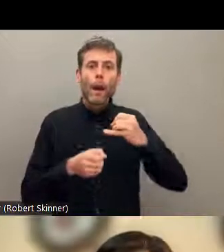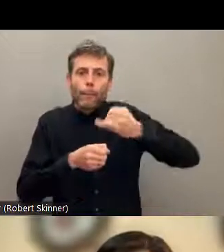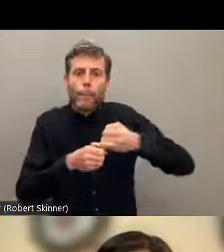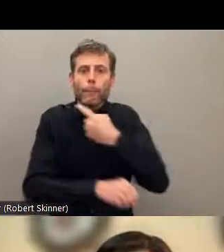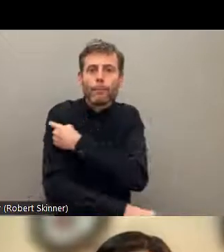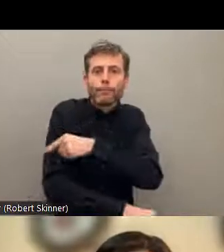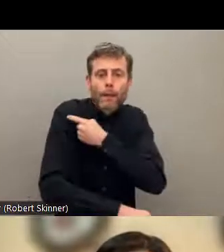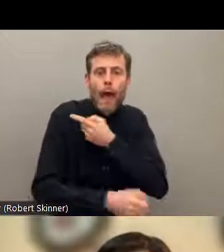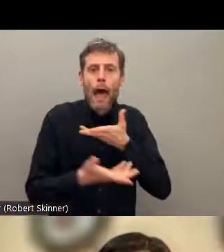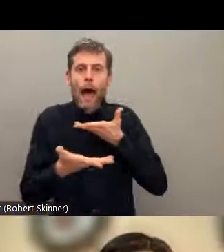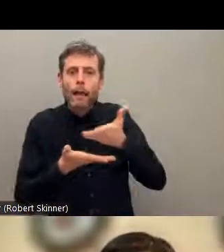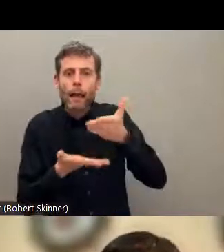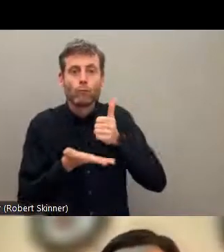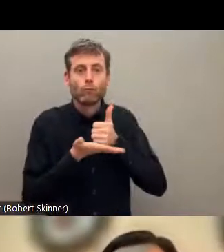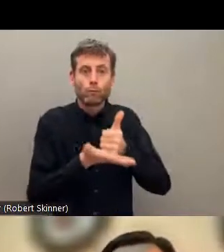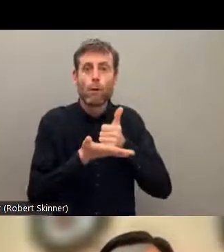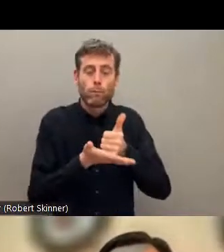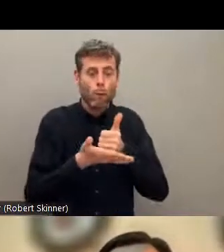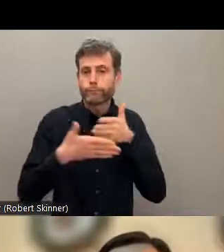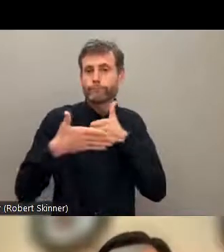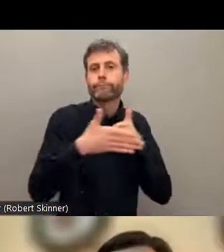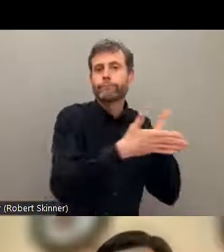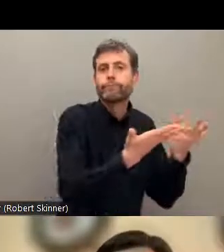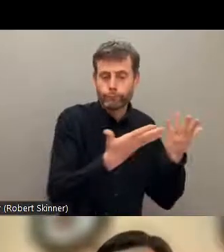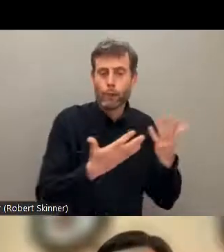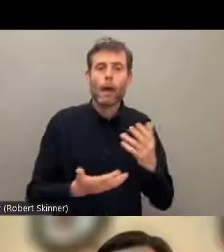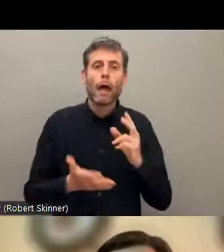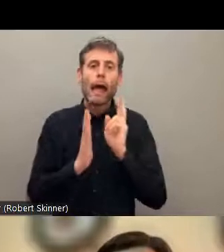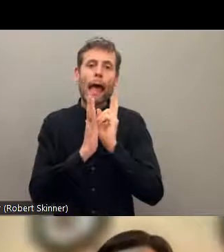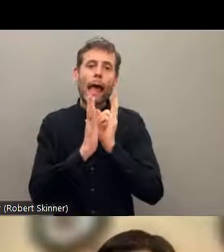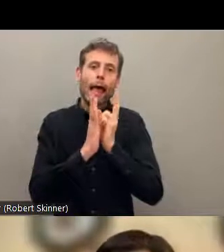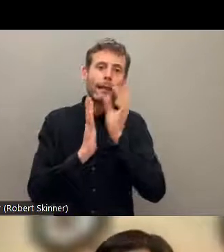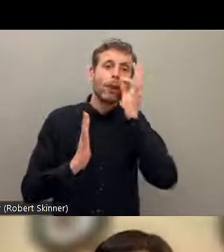peoples and women with disabilities. Most indigenous people